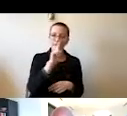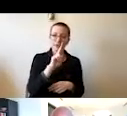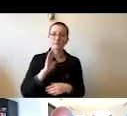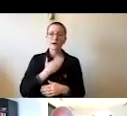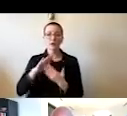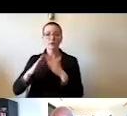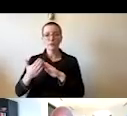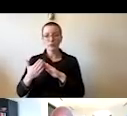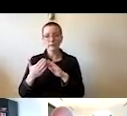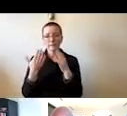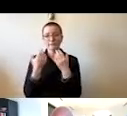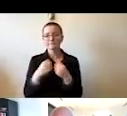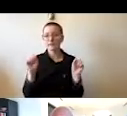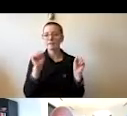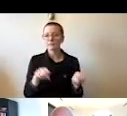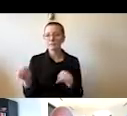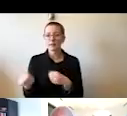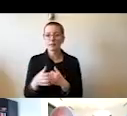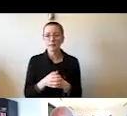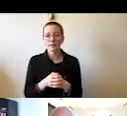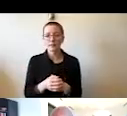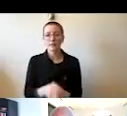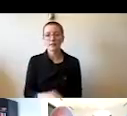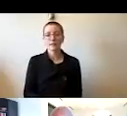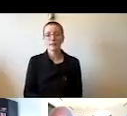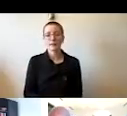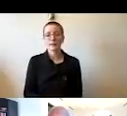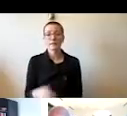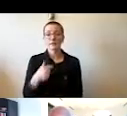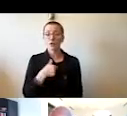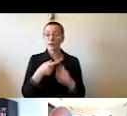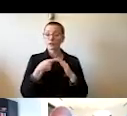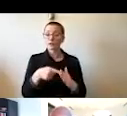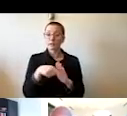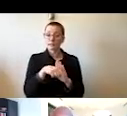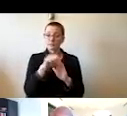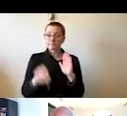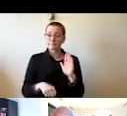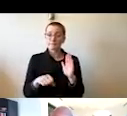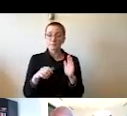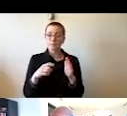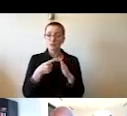and our community as safe as possible. We began the semester with in-person instruction,